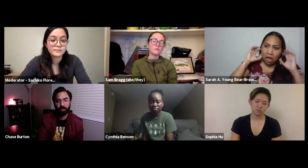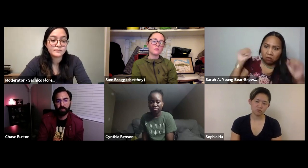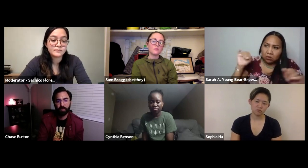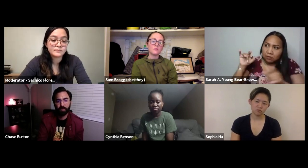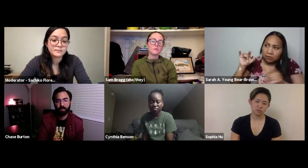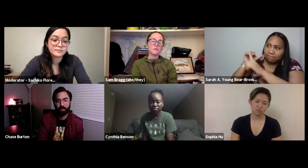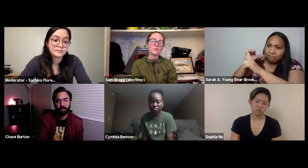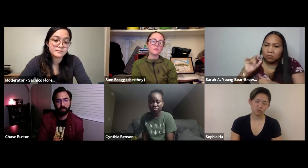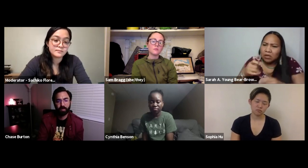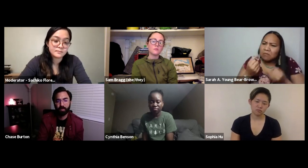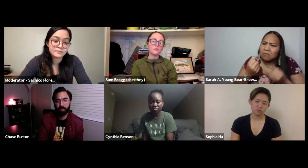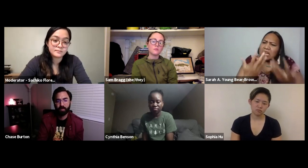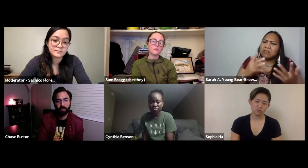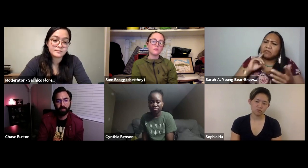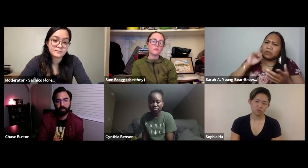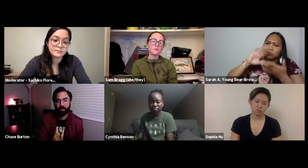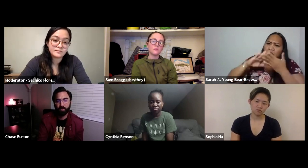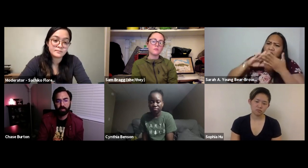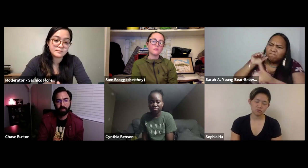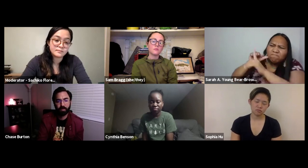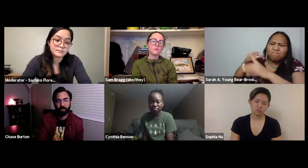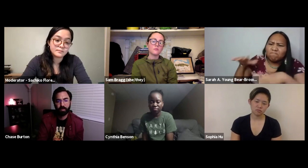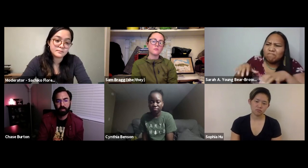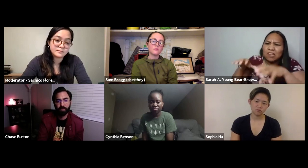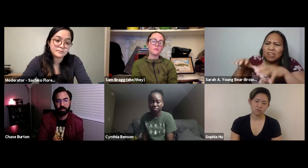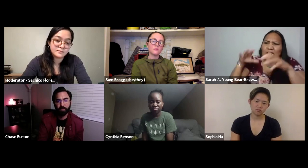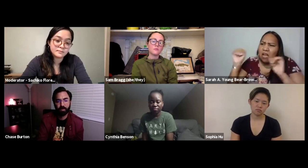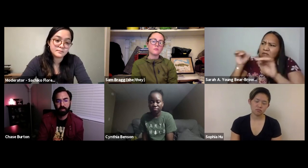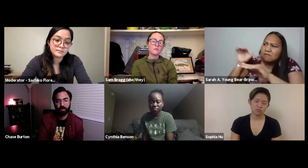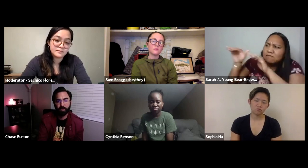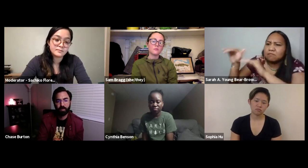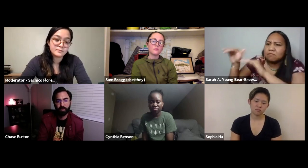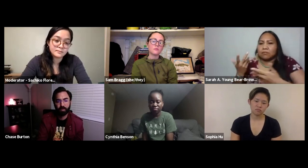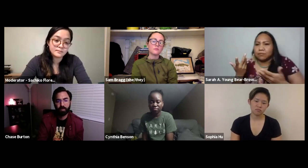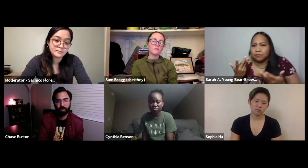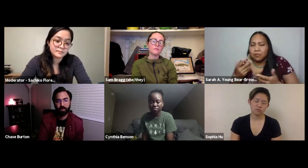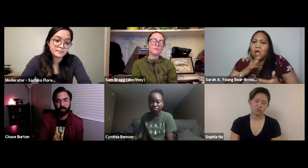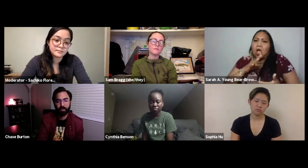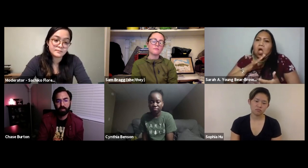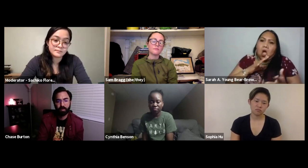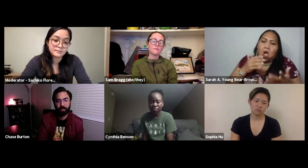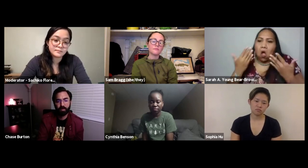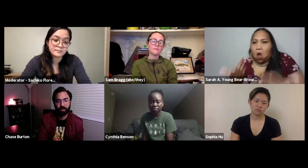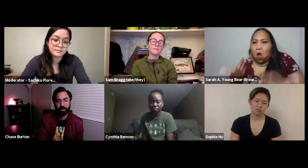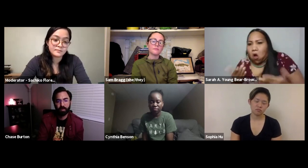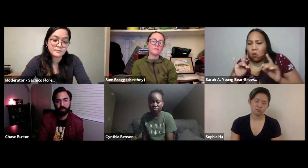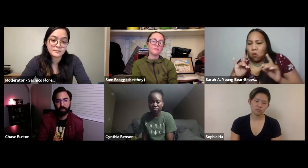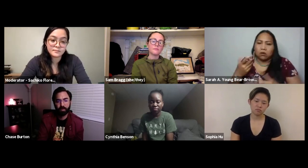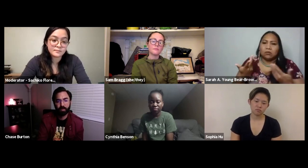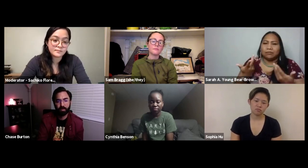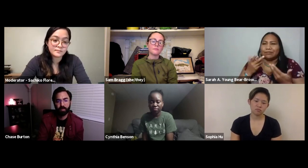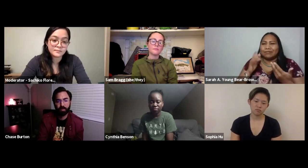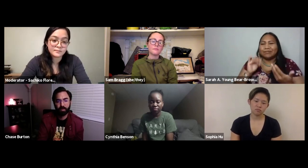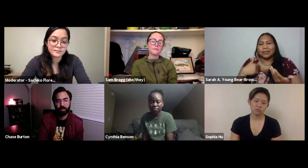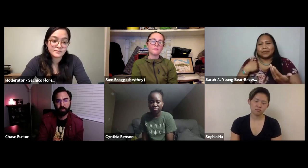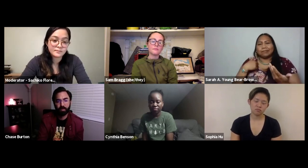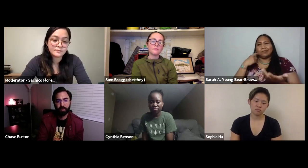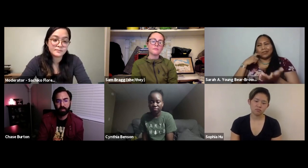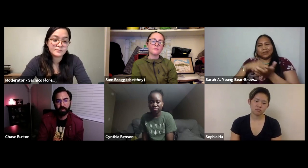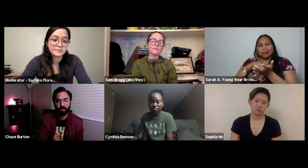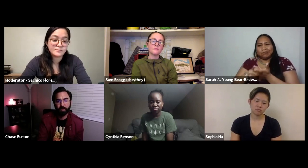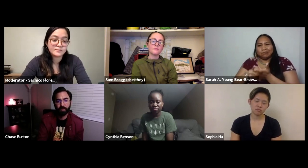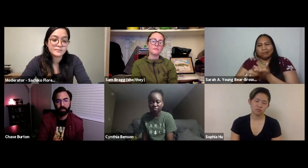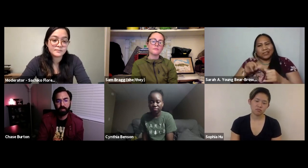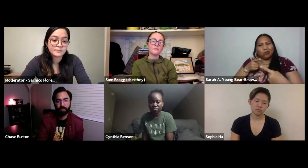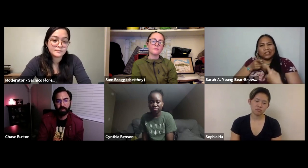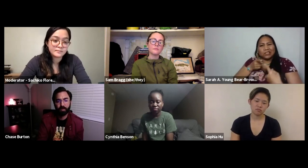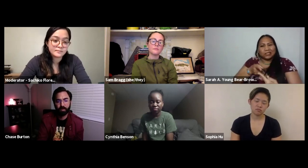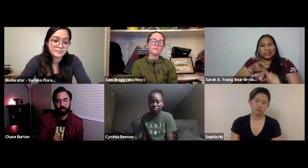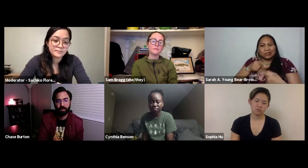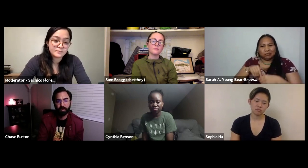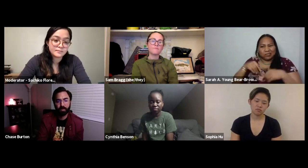on screen but I guess the deaf community has to continue to act loud and and I just noticed